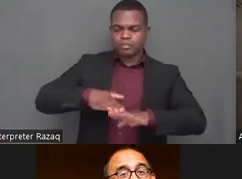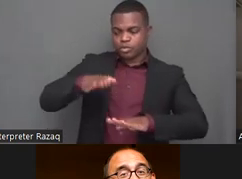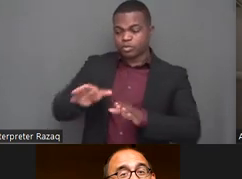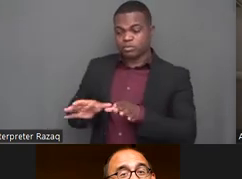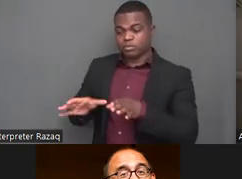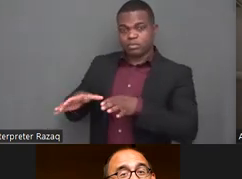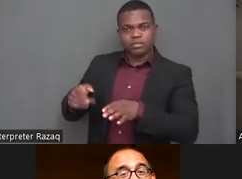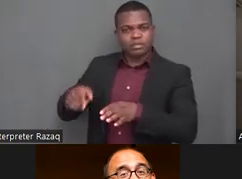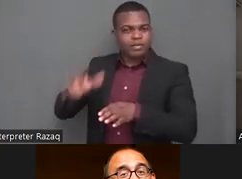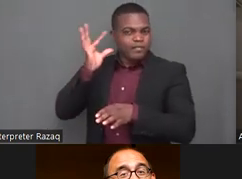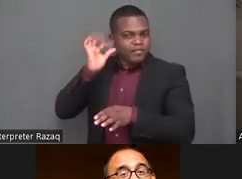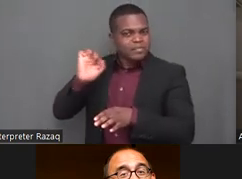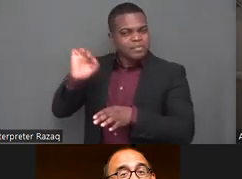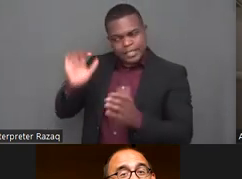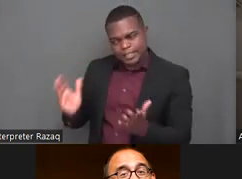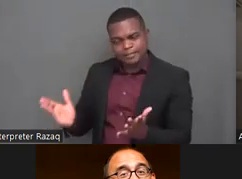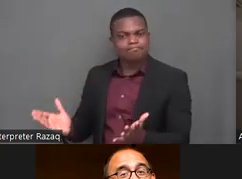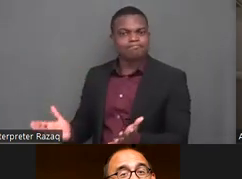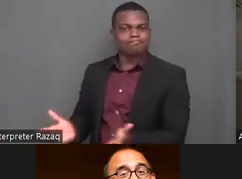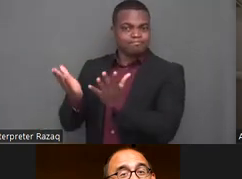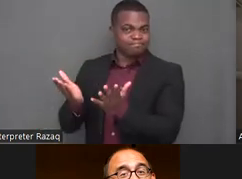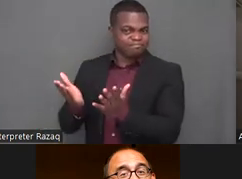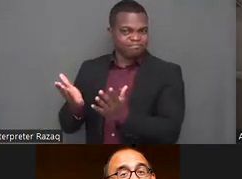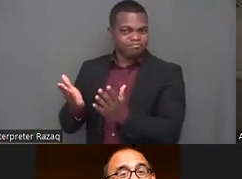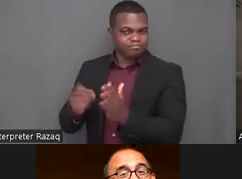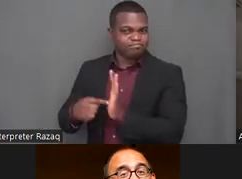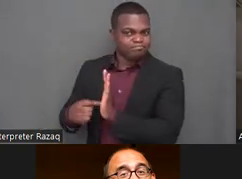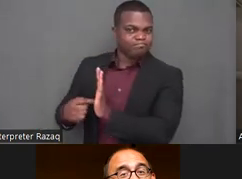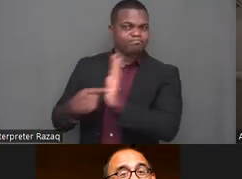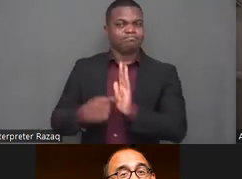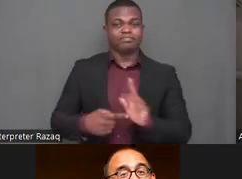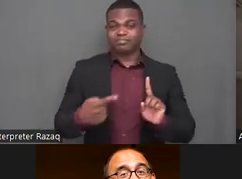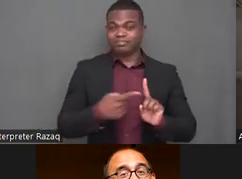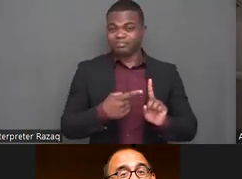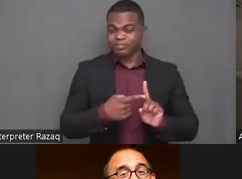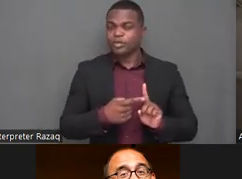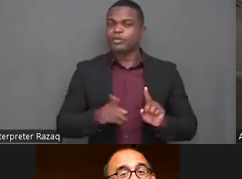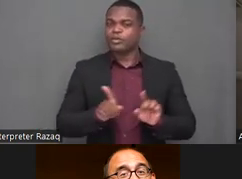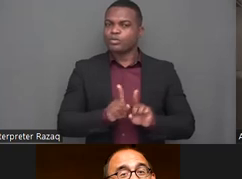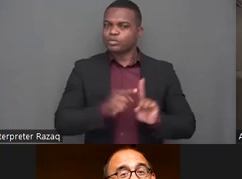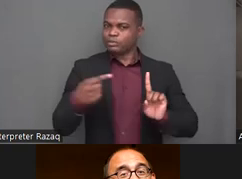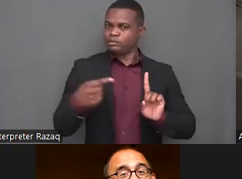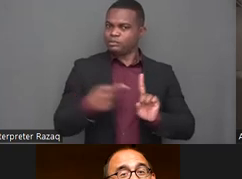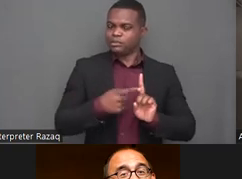of women with disabilities so agniska housewomen organization can play a role in bridging the